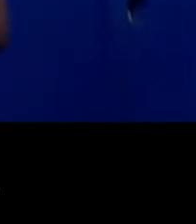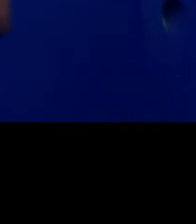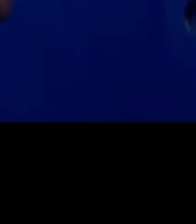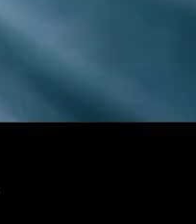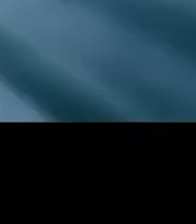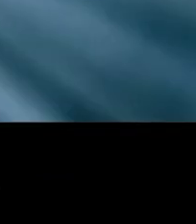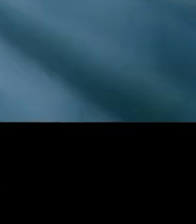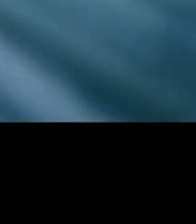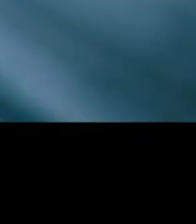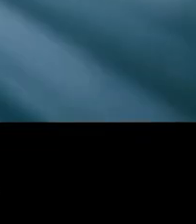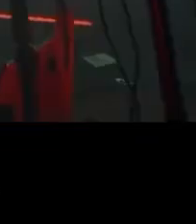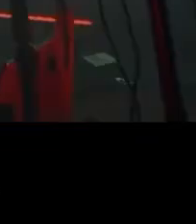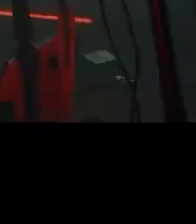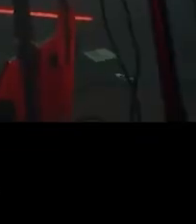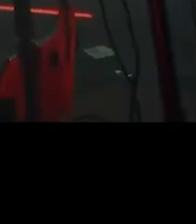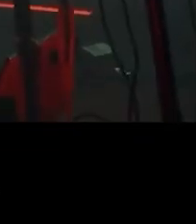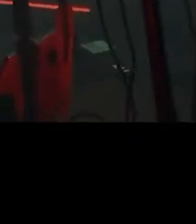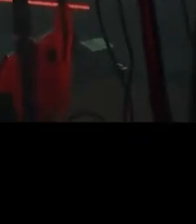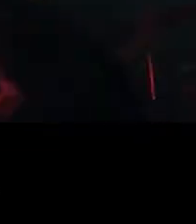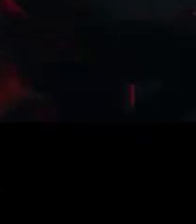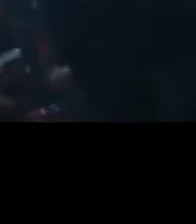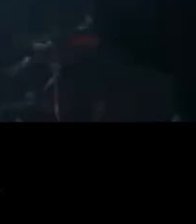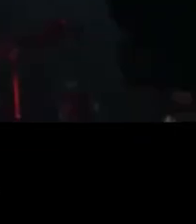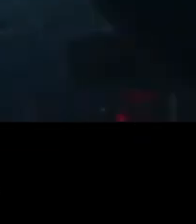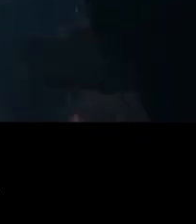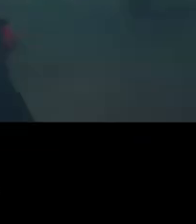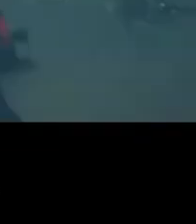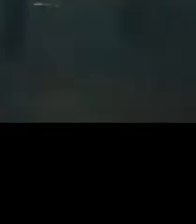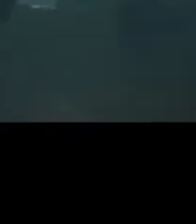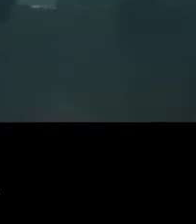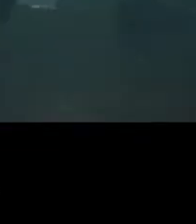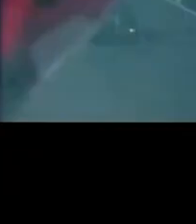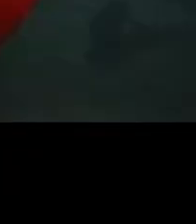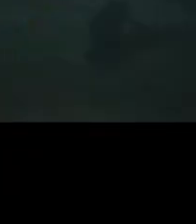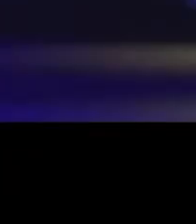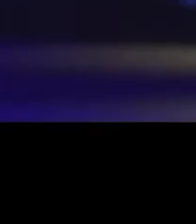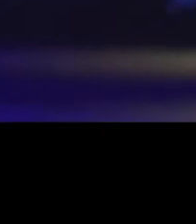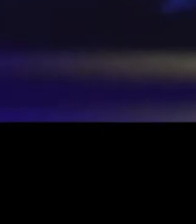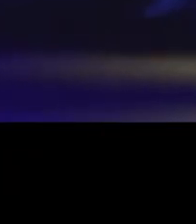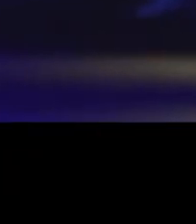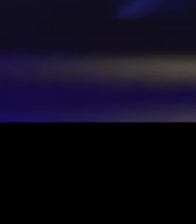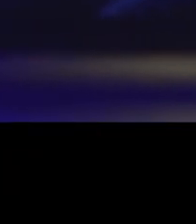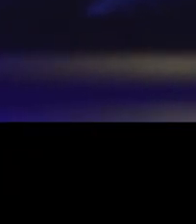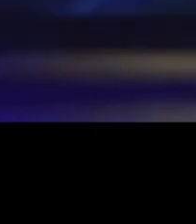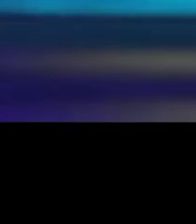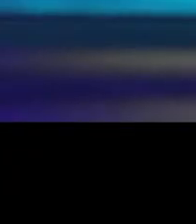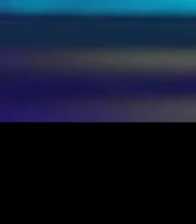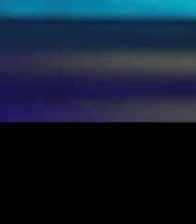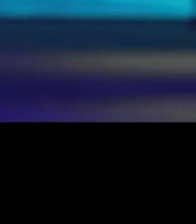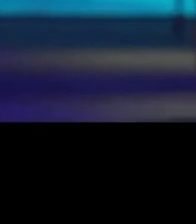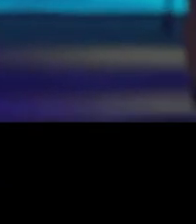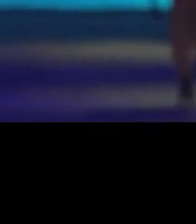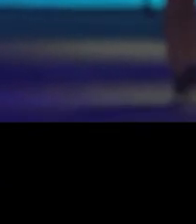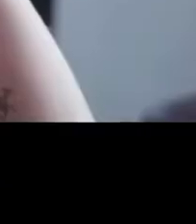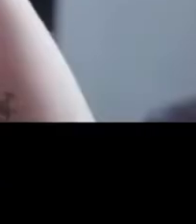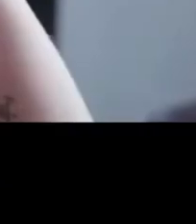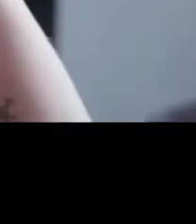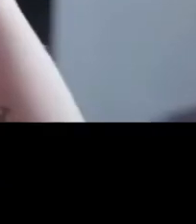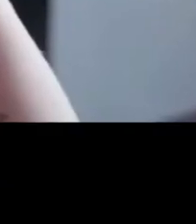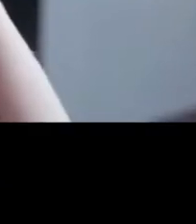bringing together public and private investment to maximise impact. Creative Australia is our bold commitment to Australian